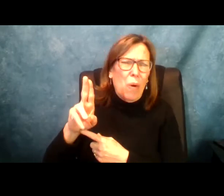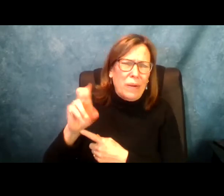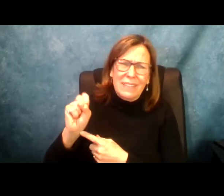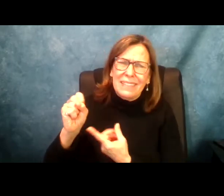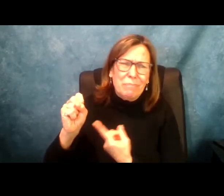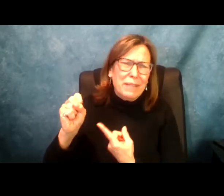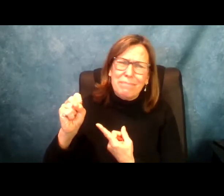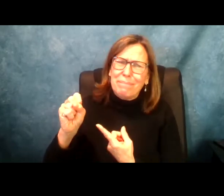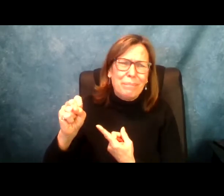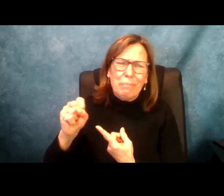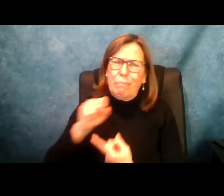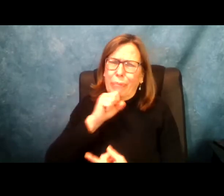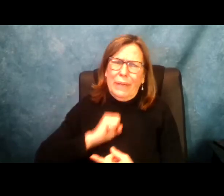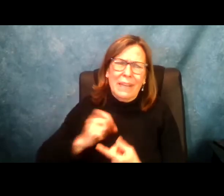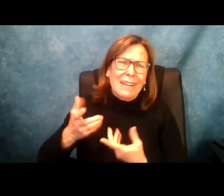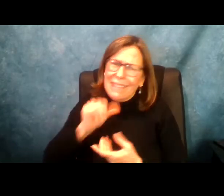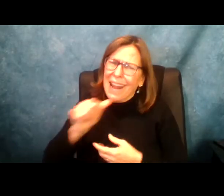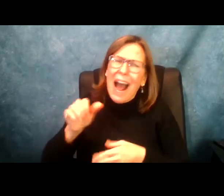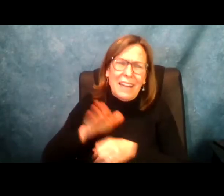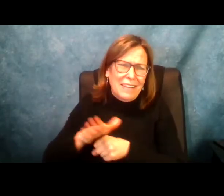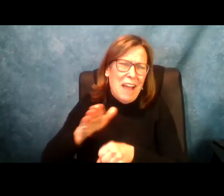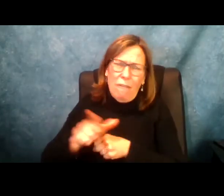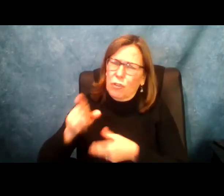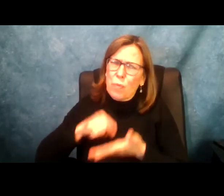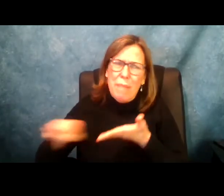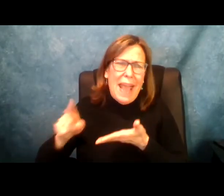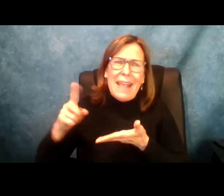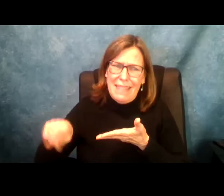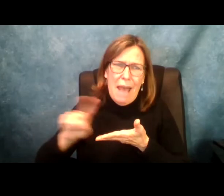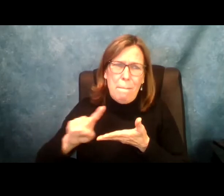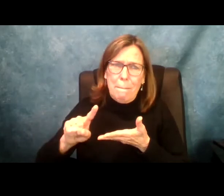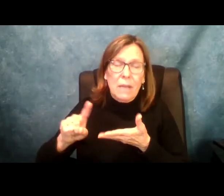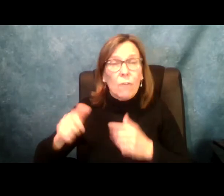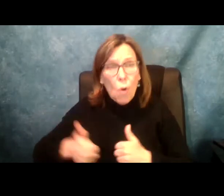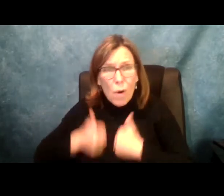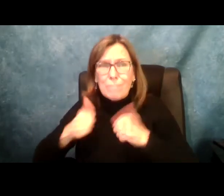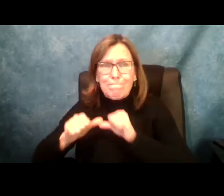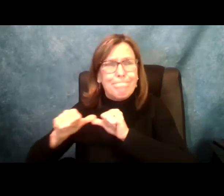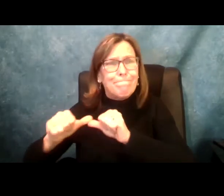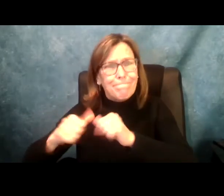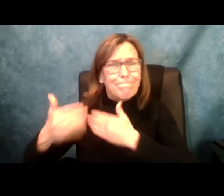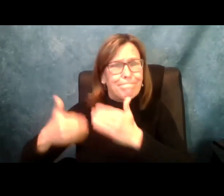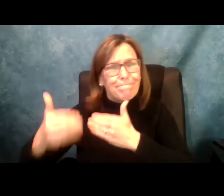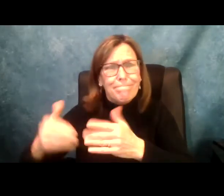themselves. Unfortunately, in the budget we have only seen bonuses. We know bonuses are not enough to really pay our